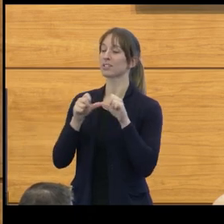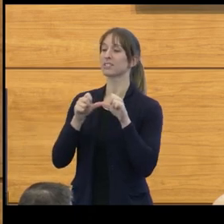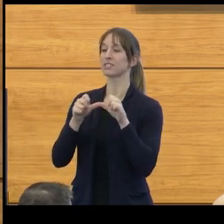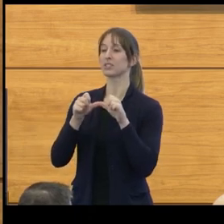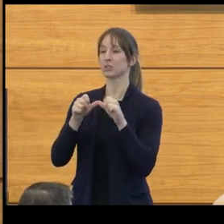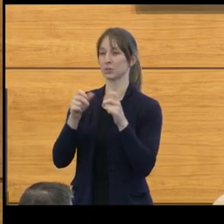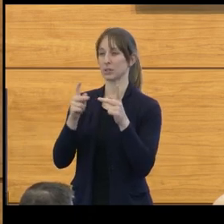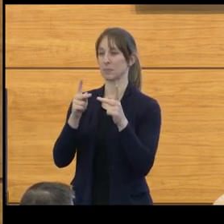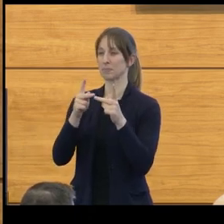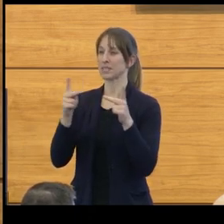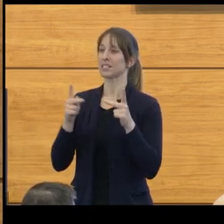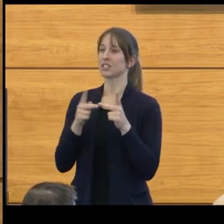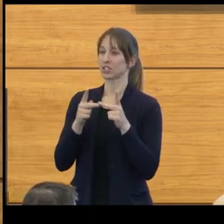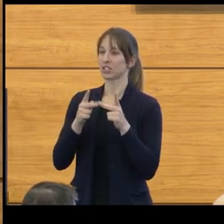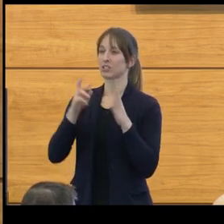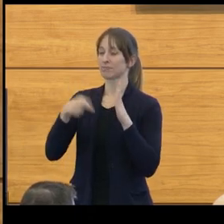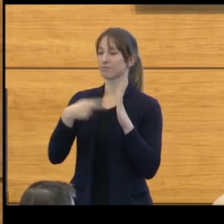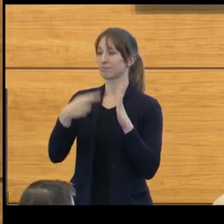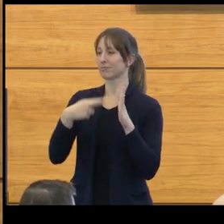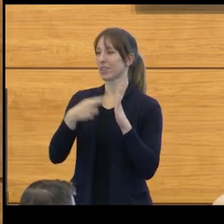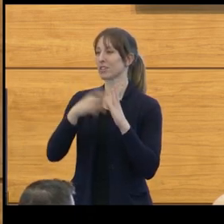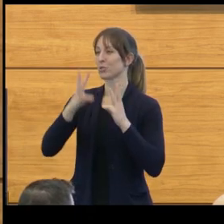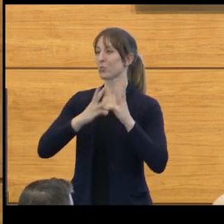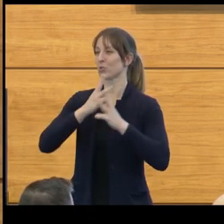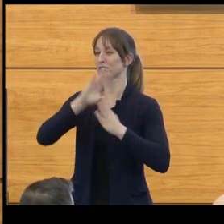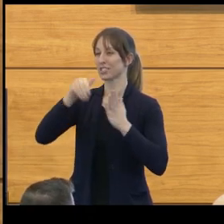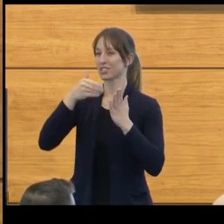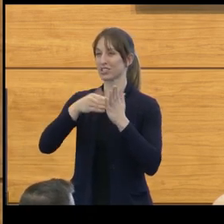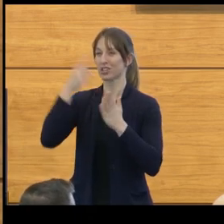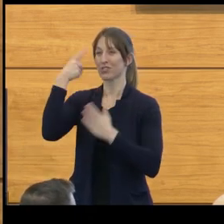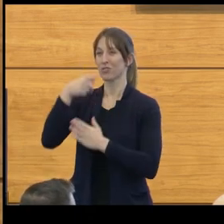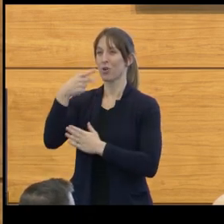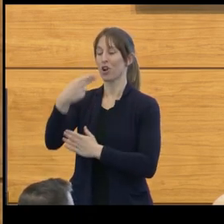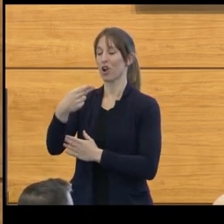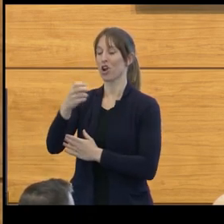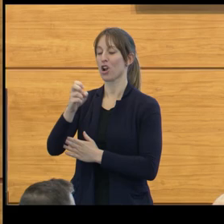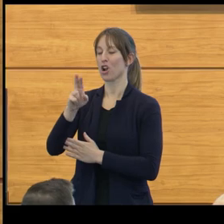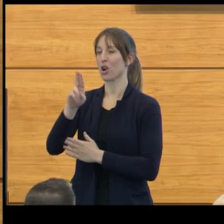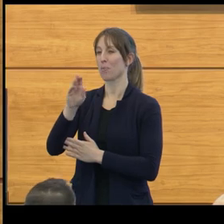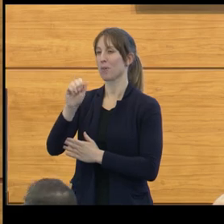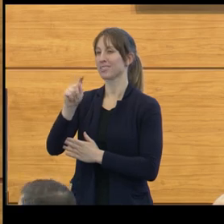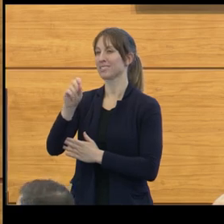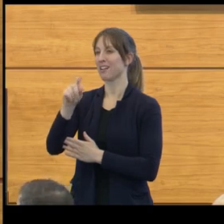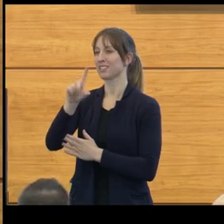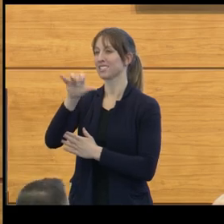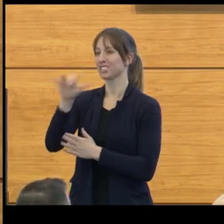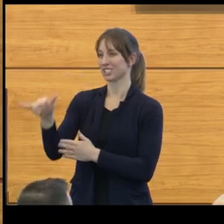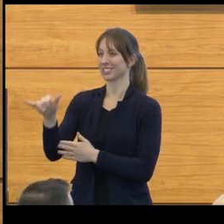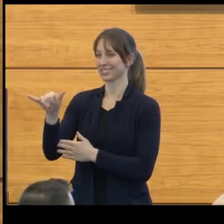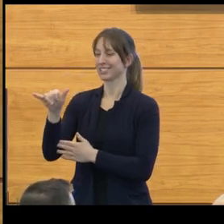position as a world center for herpetology and snakes. We are in the Ruthven Building, and you probably know